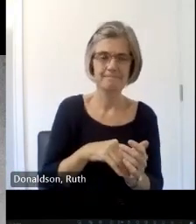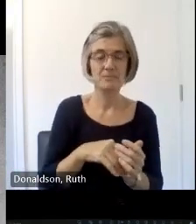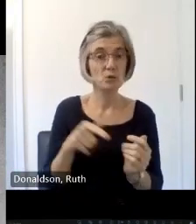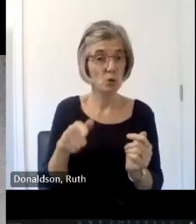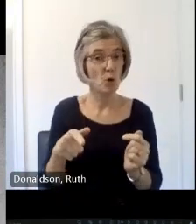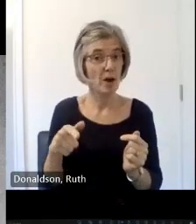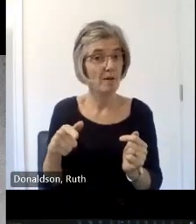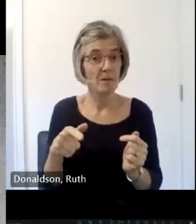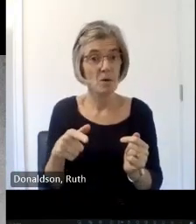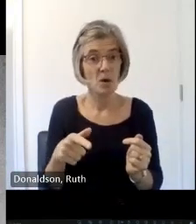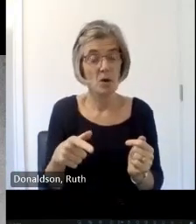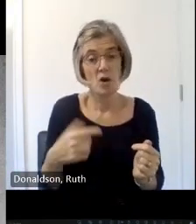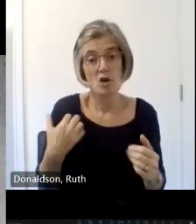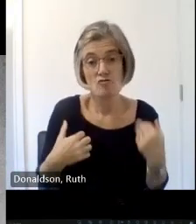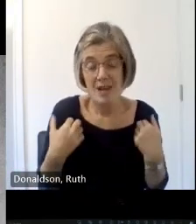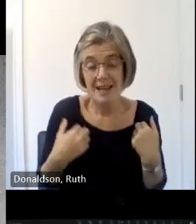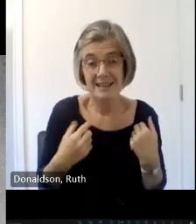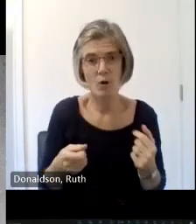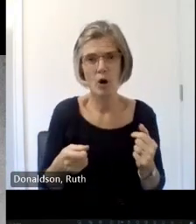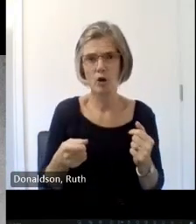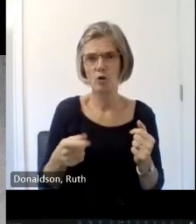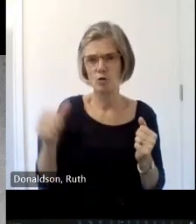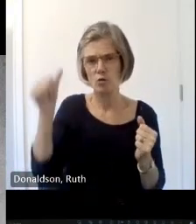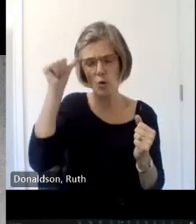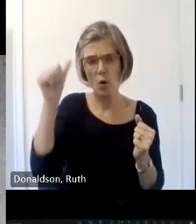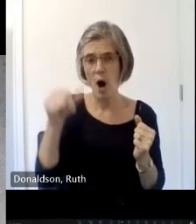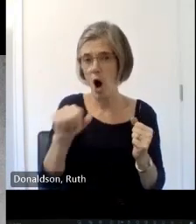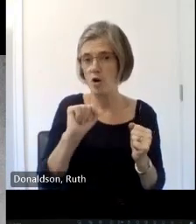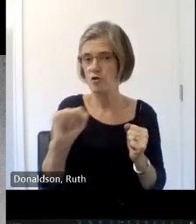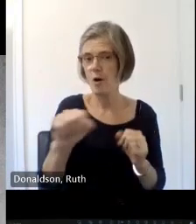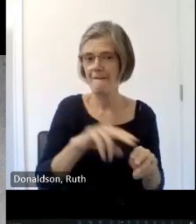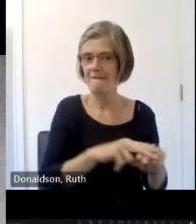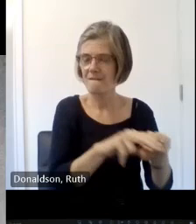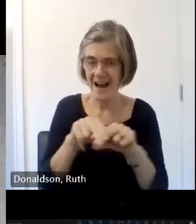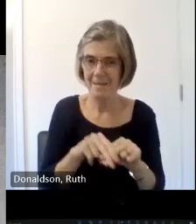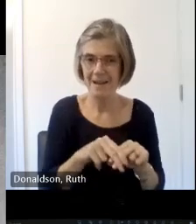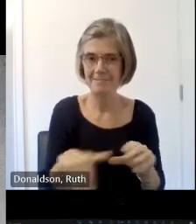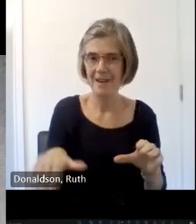mom worked in one or you're just interested in them I would love to hear from you thank